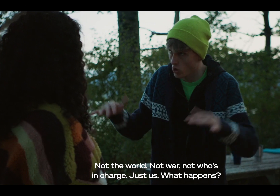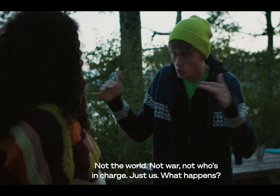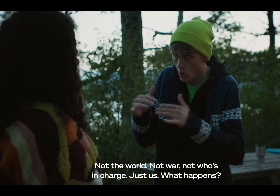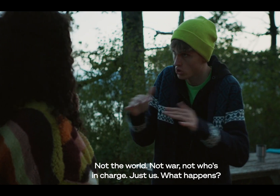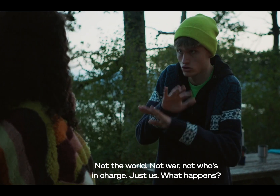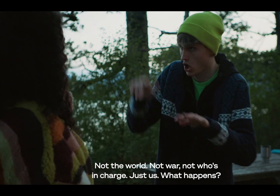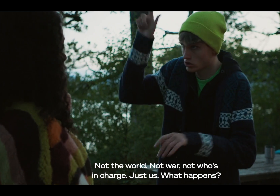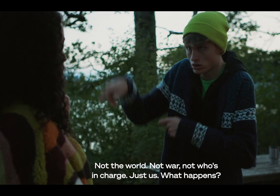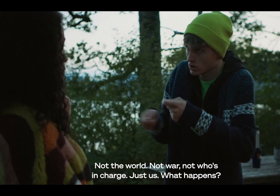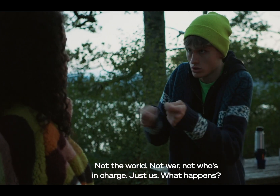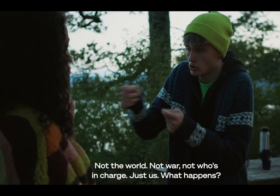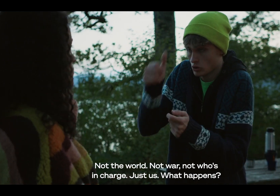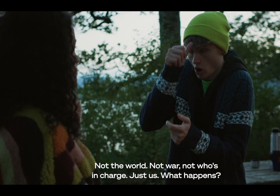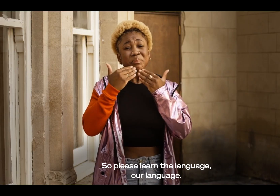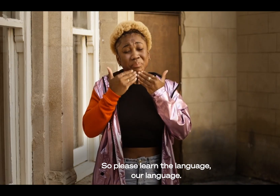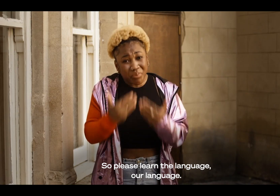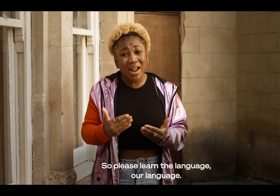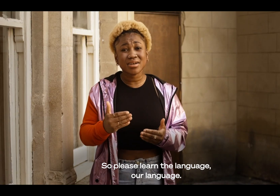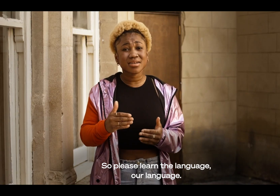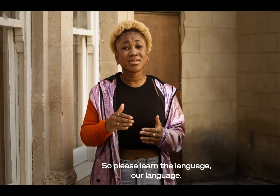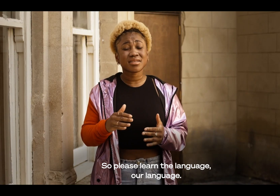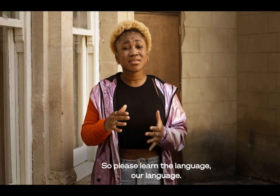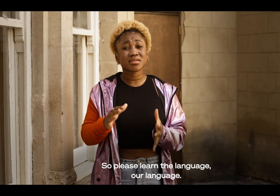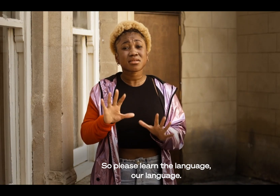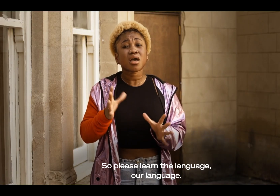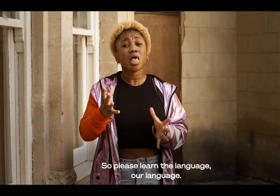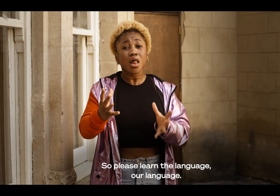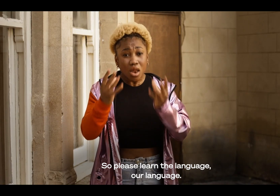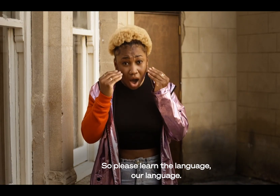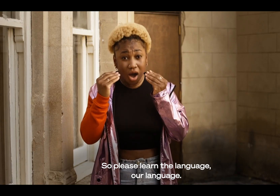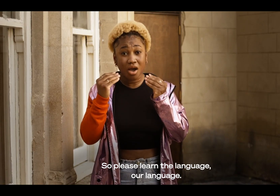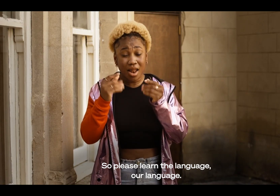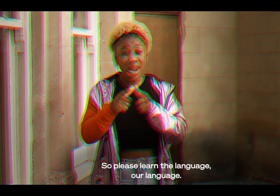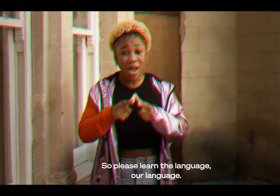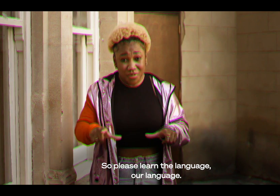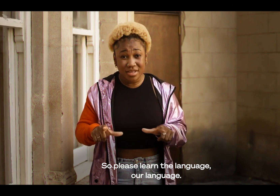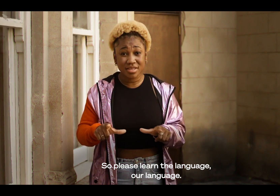We haven't always got it right but the process has been a really brilliant journey for everybody